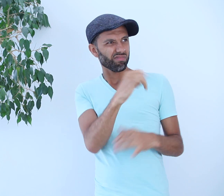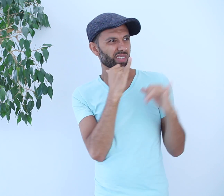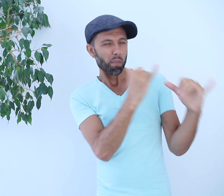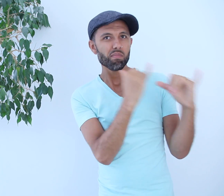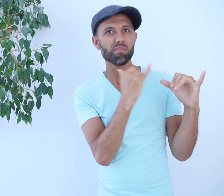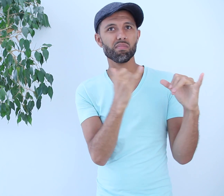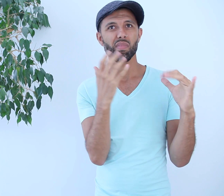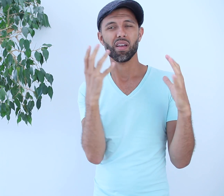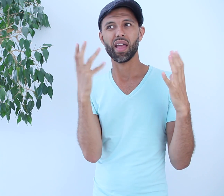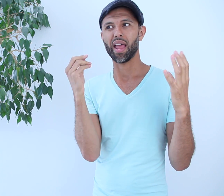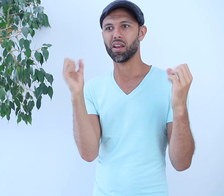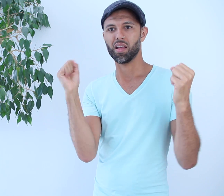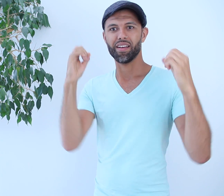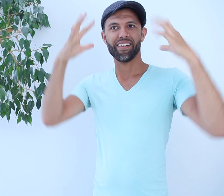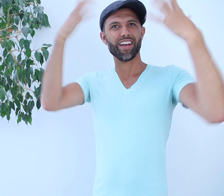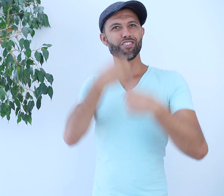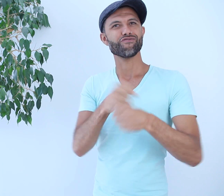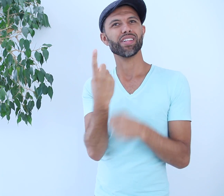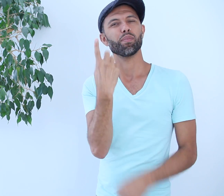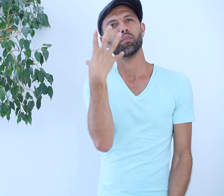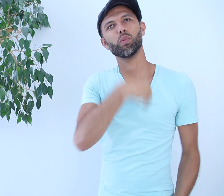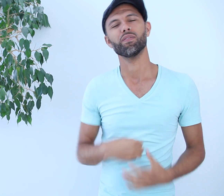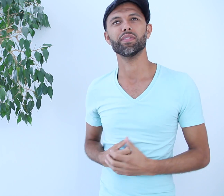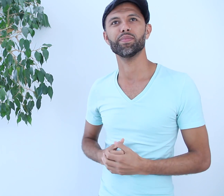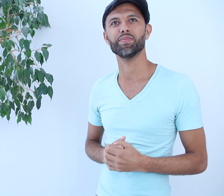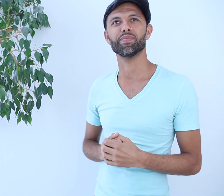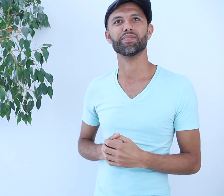and discover something beautiful through the process of shared experiences.